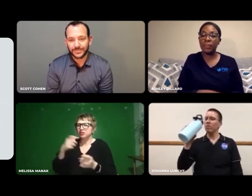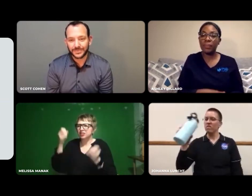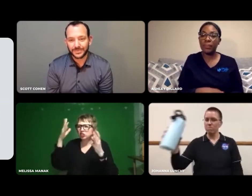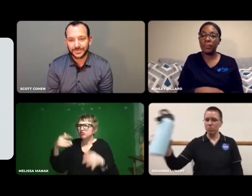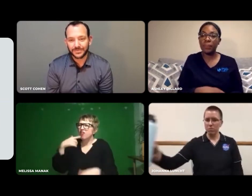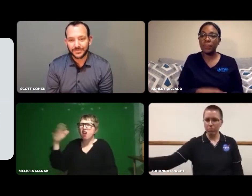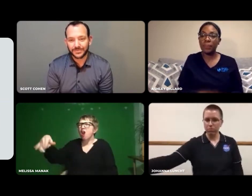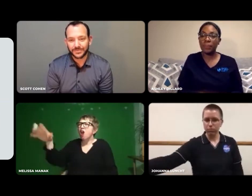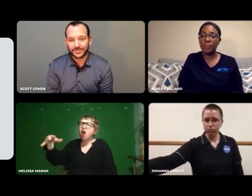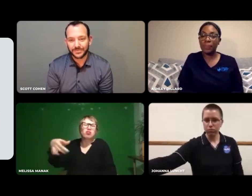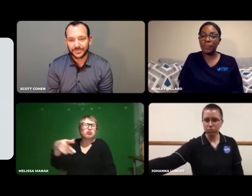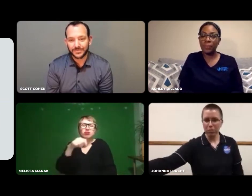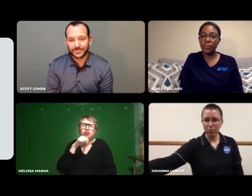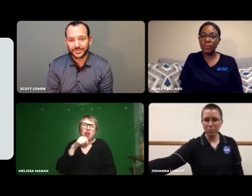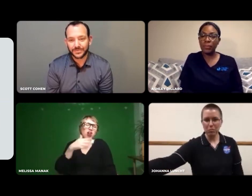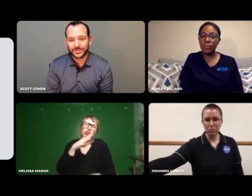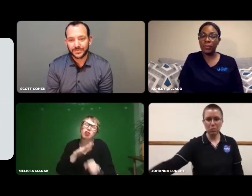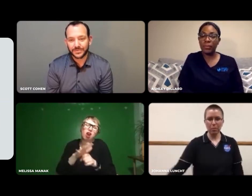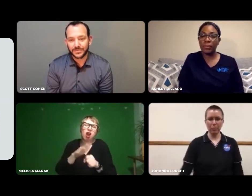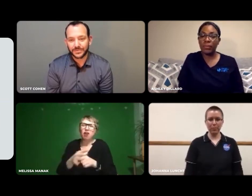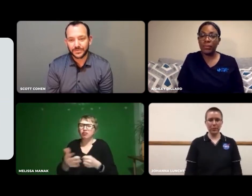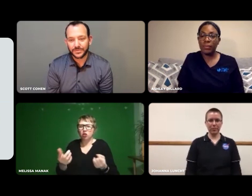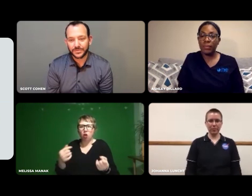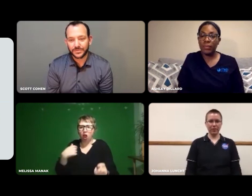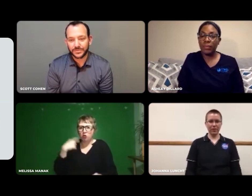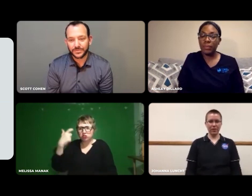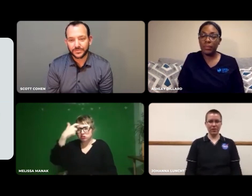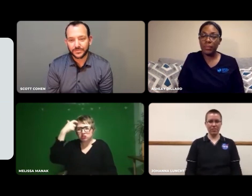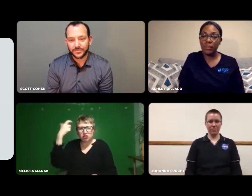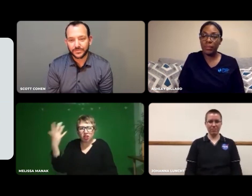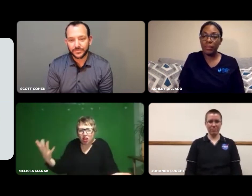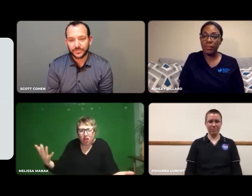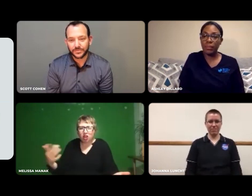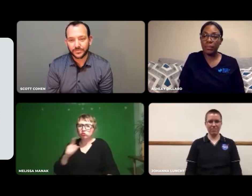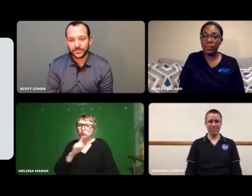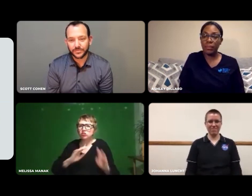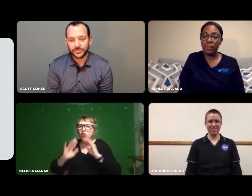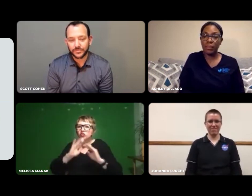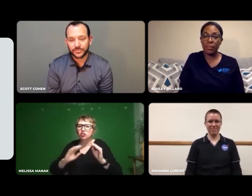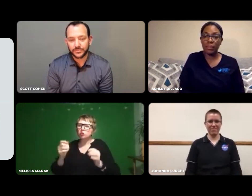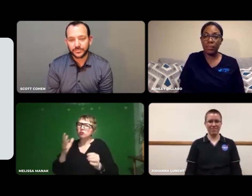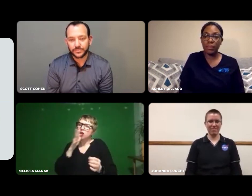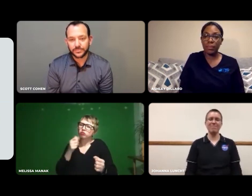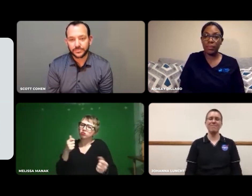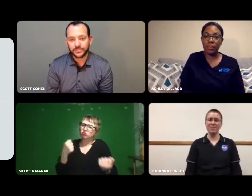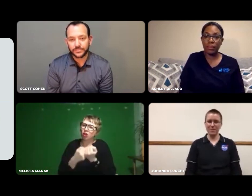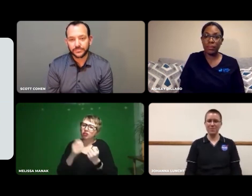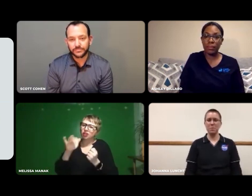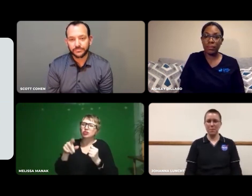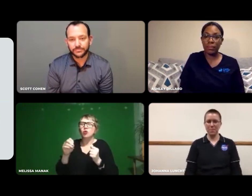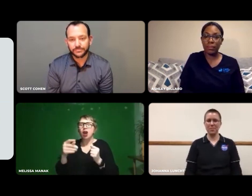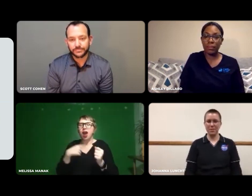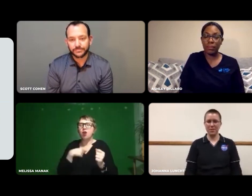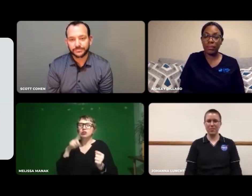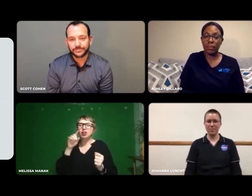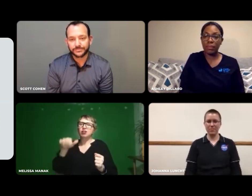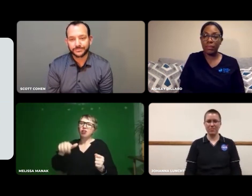Teachers may have told me my work wasn't good enough. That was frustrating at the time, but my mom kept supporting me.